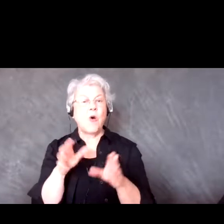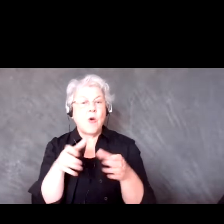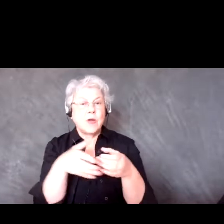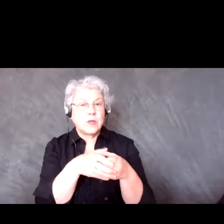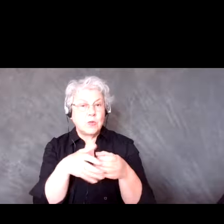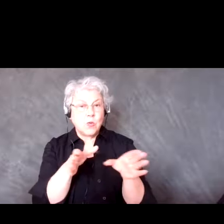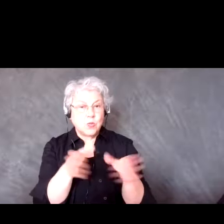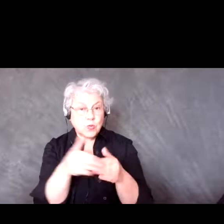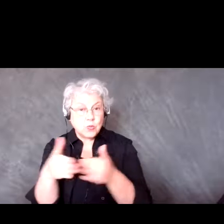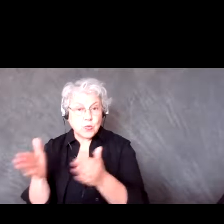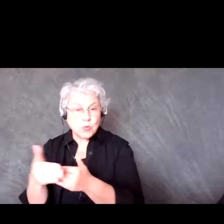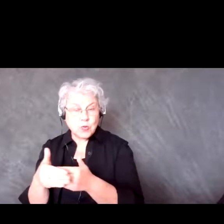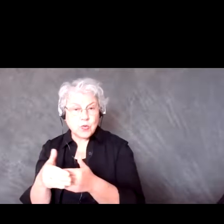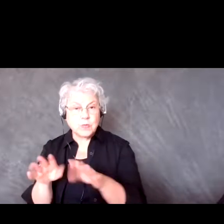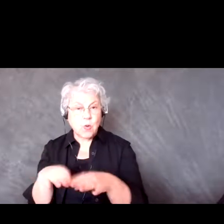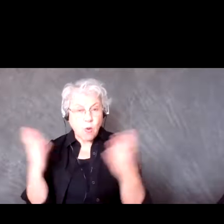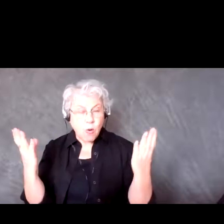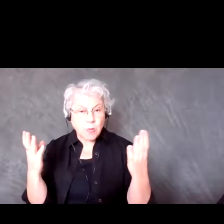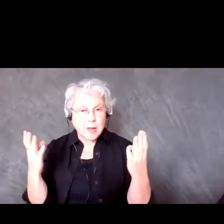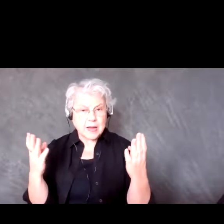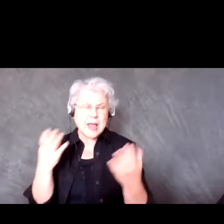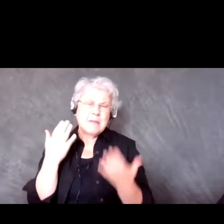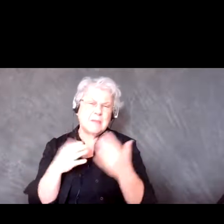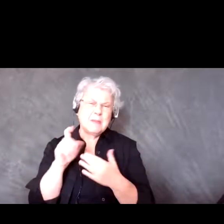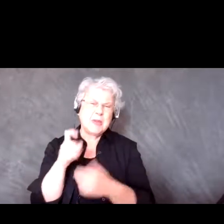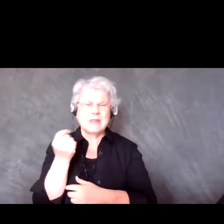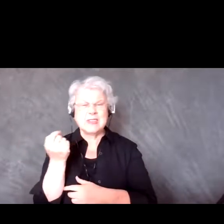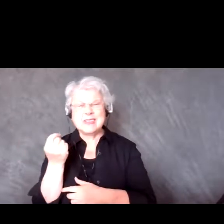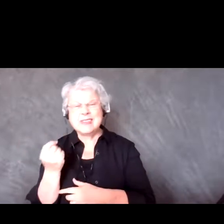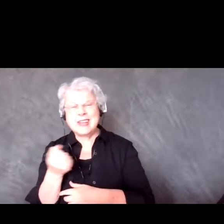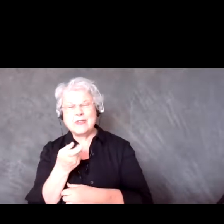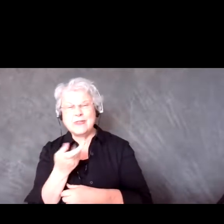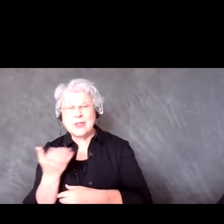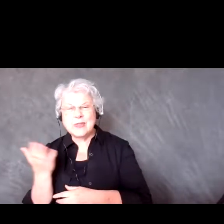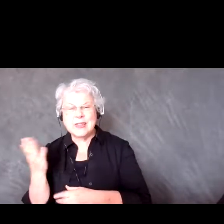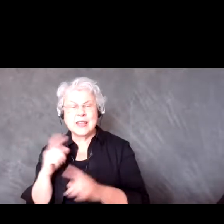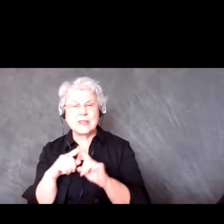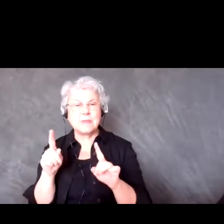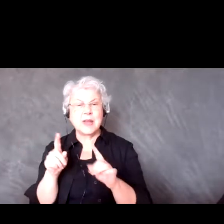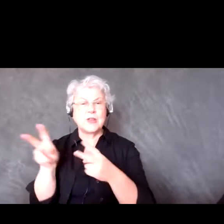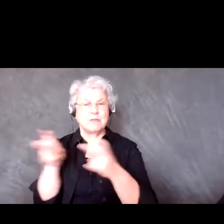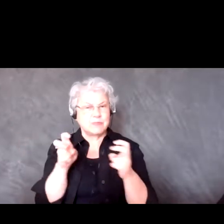copy and paste those and you might have to delete a few things but, like a few words